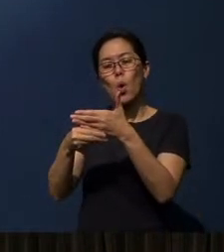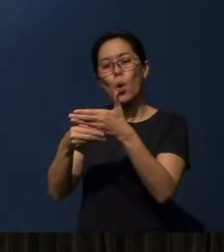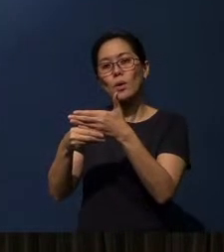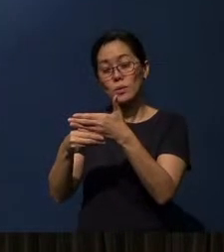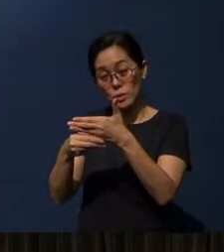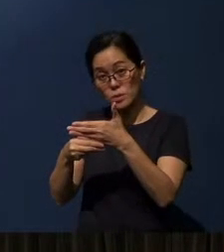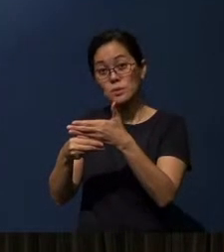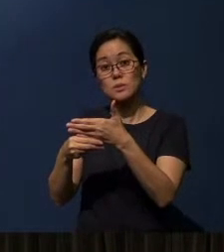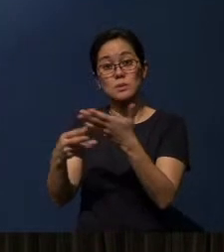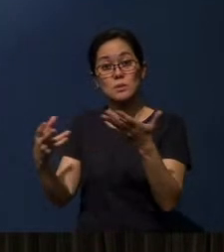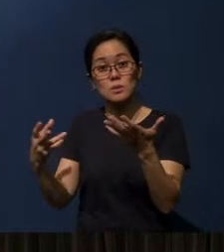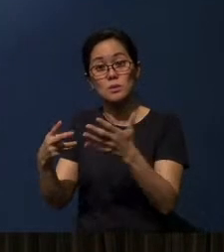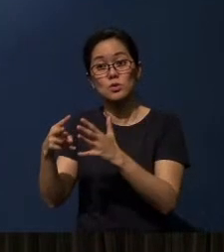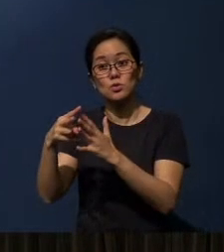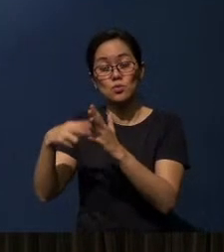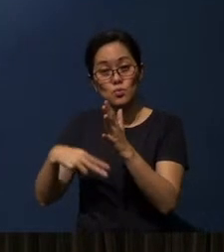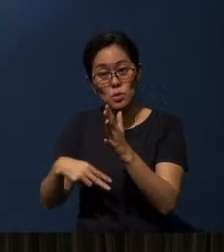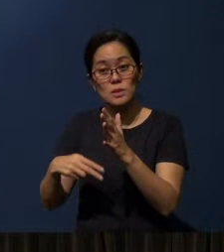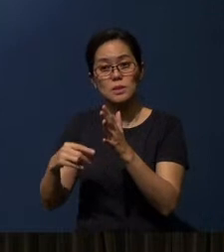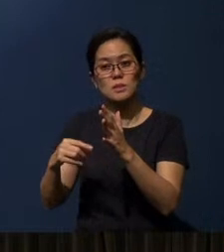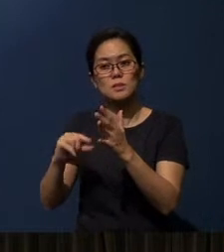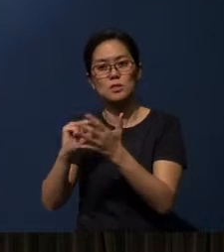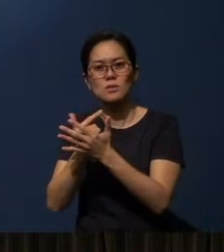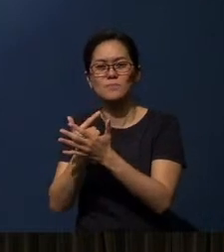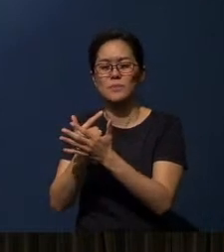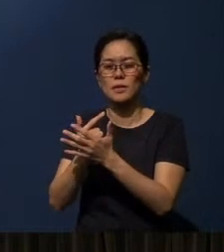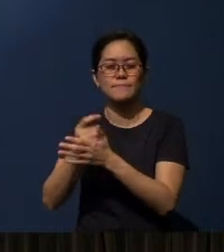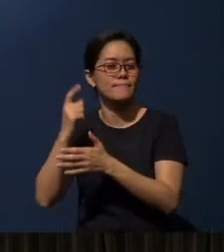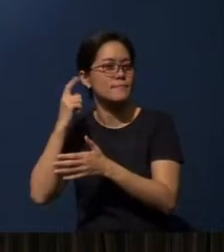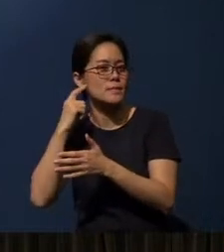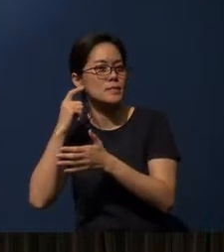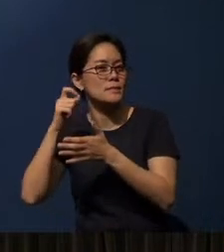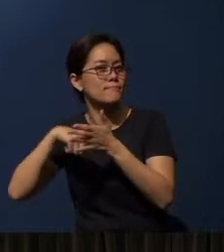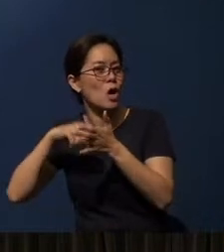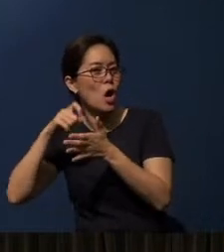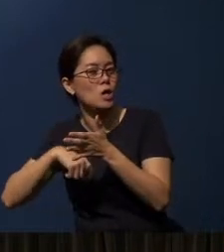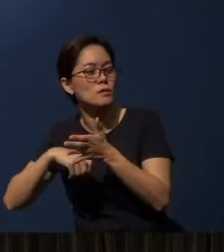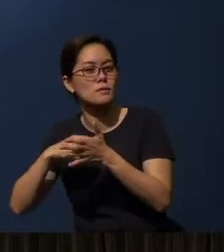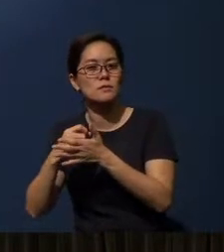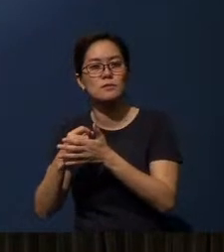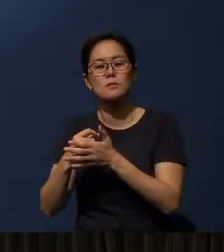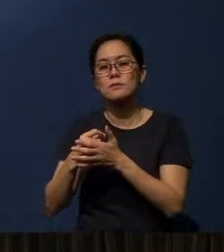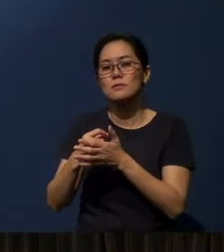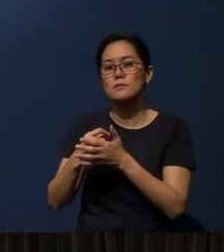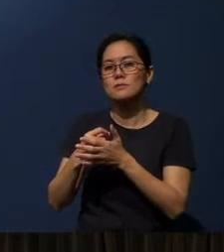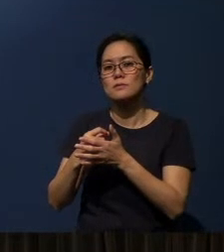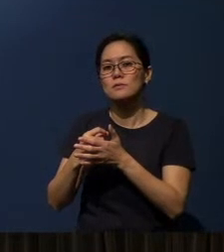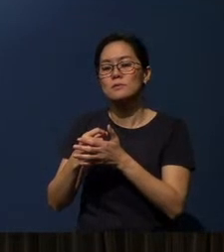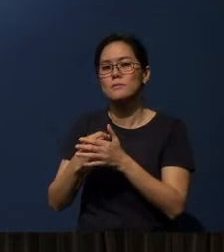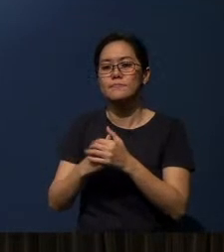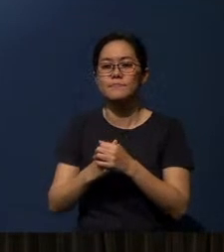of the Gospel of Mark or the listening to the gospel of Mark also.